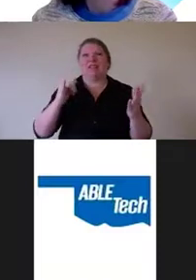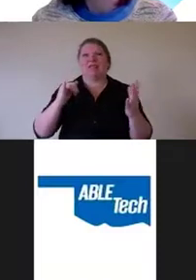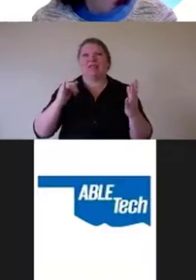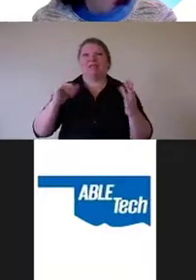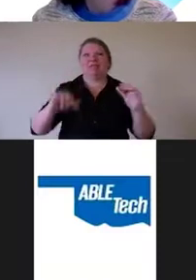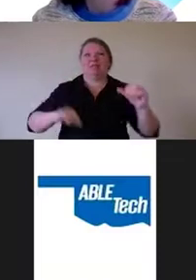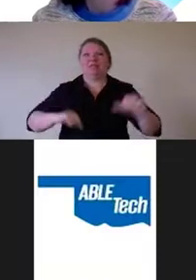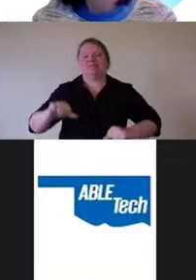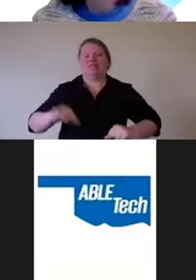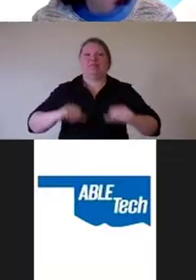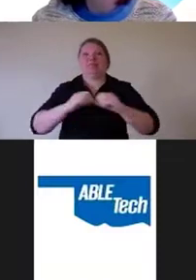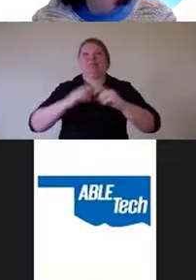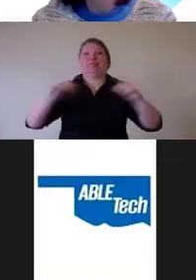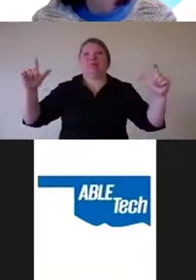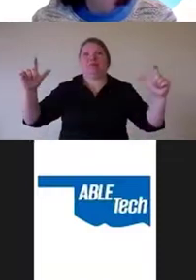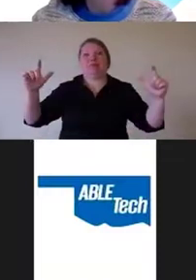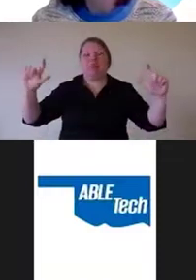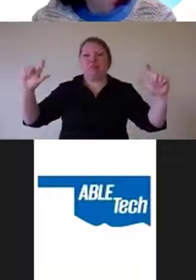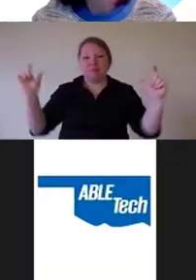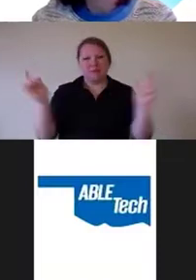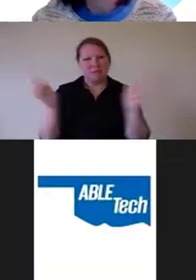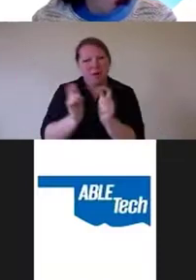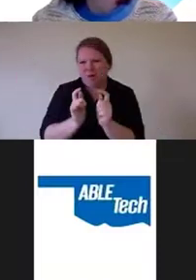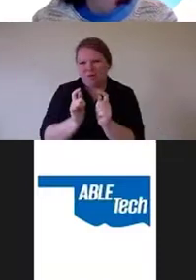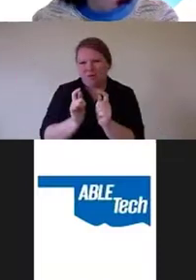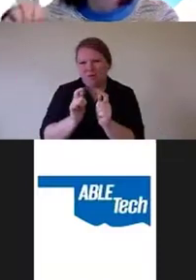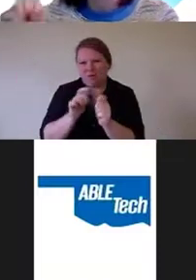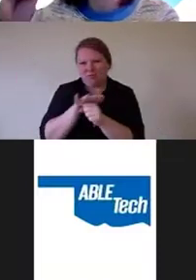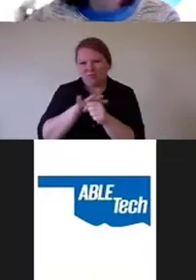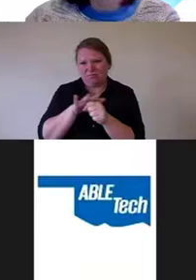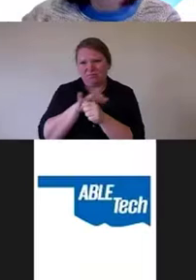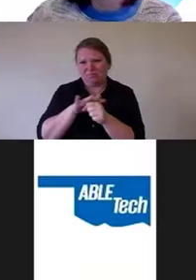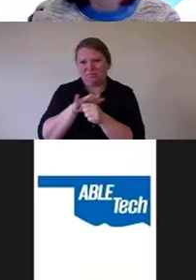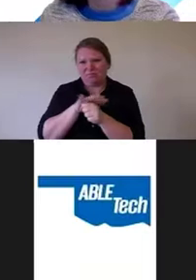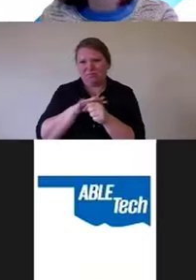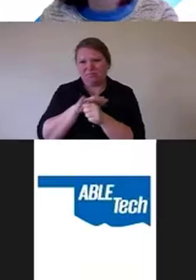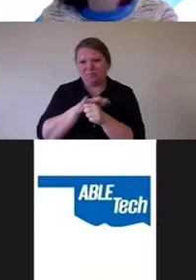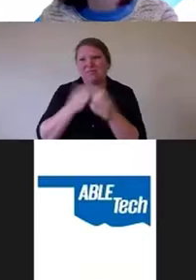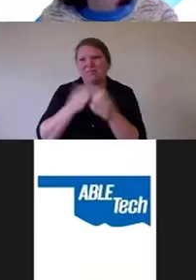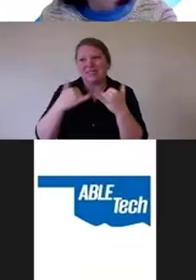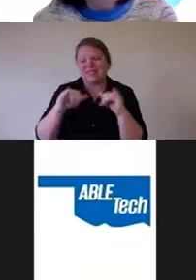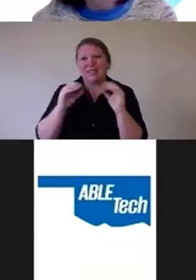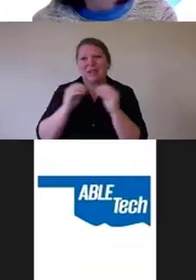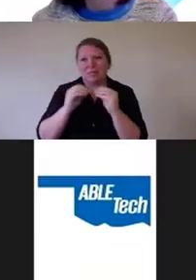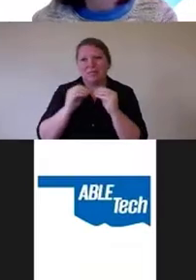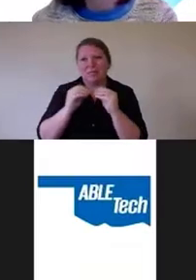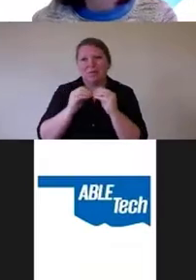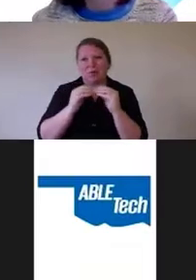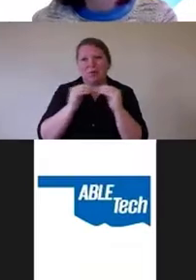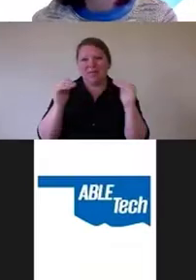a very small circuit and there are still more levels of appeals that are available.